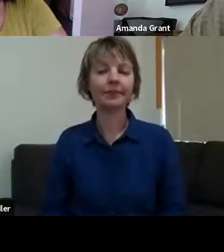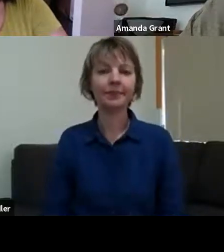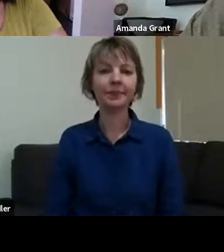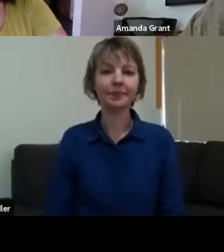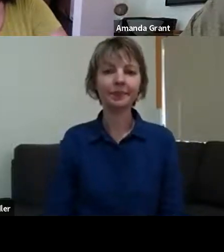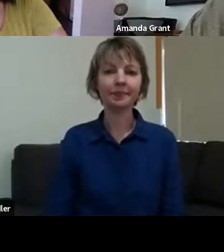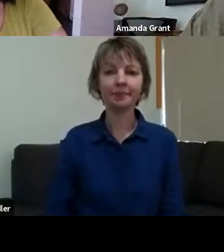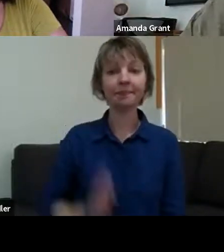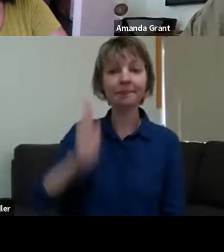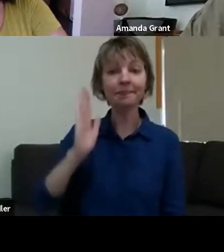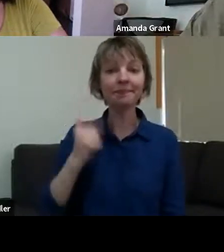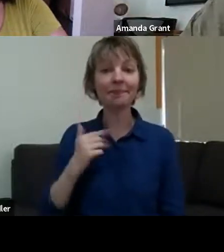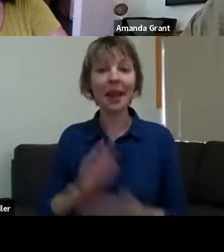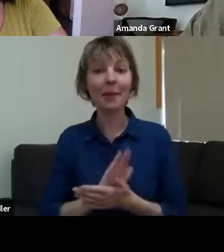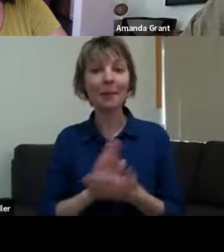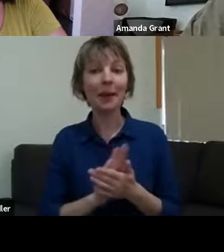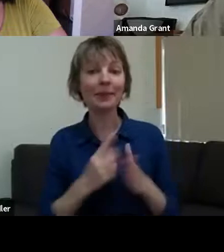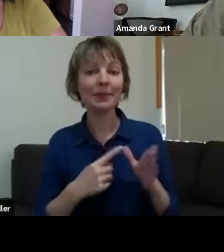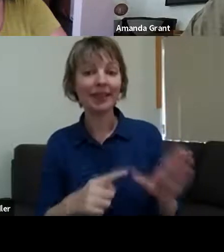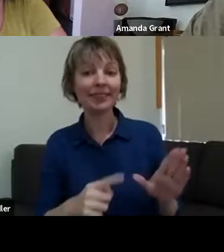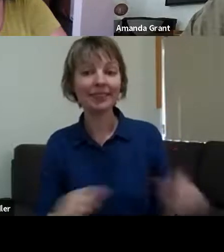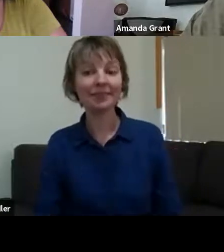like. >> AMANDA GRANT: Yeah. Have a go. >> VANESSA KEENAN: At first, I